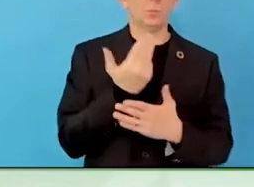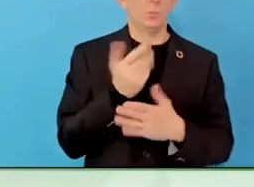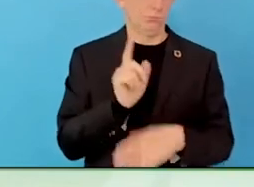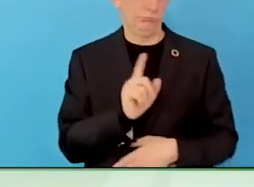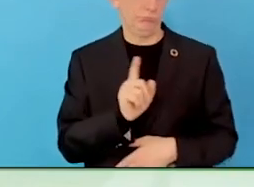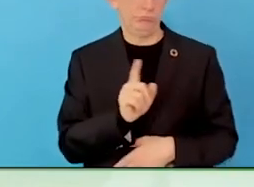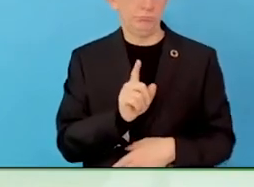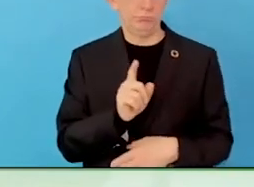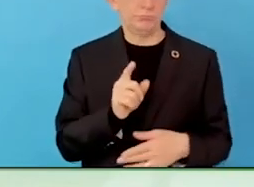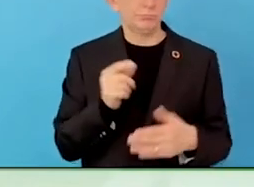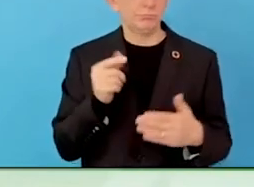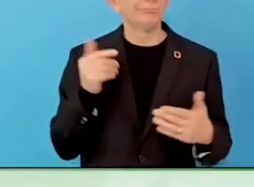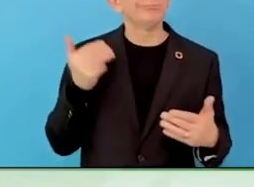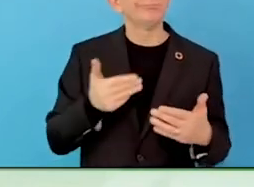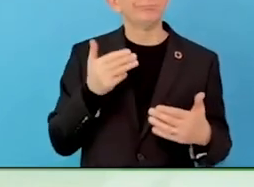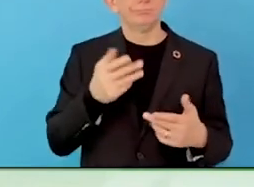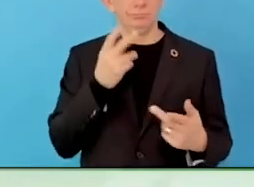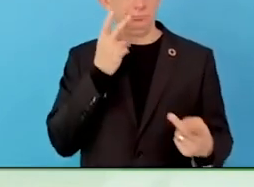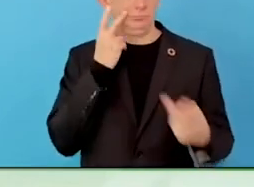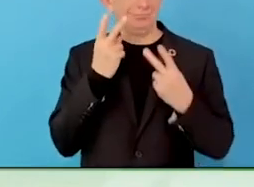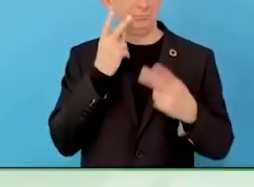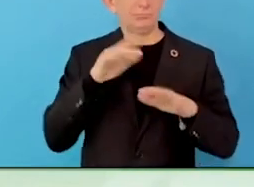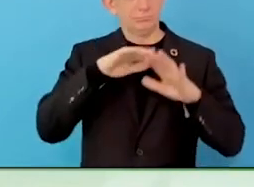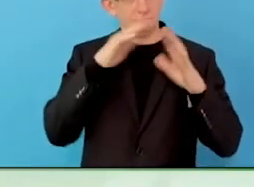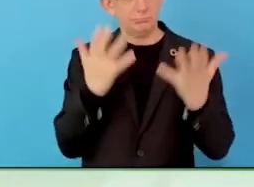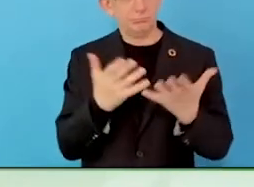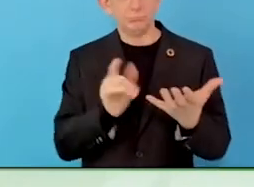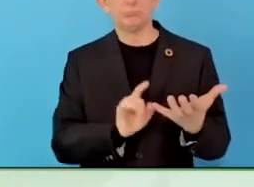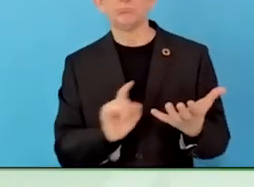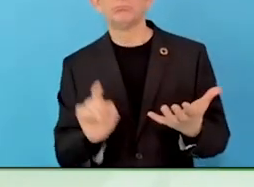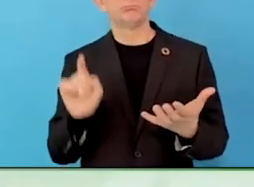Also, because of that, companies start thinking, what else can we do?